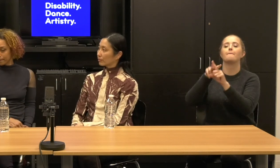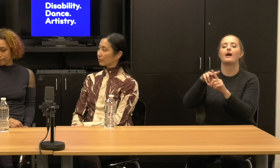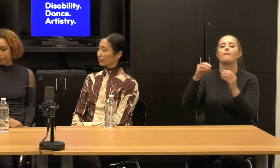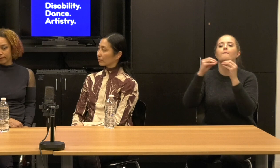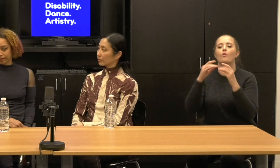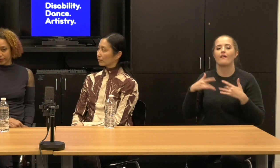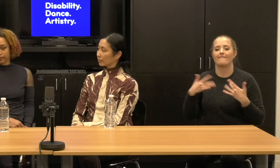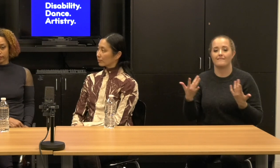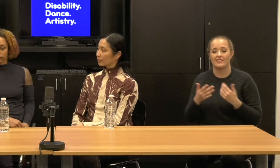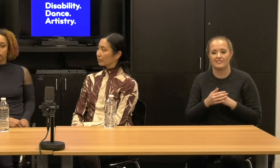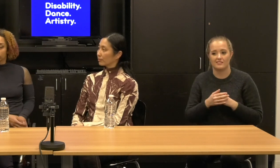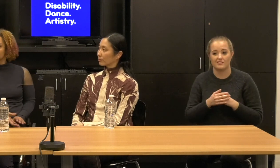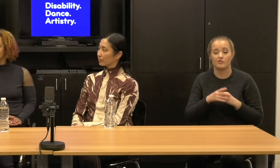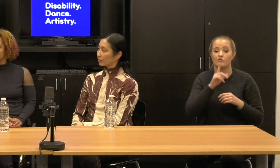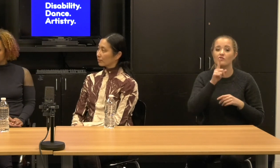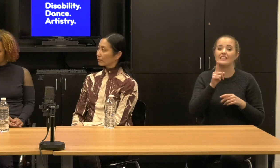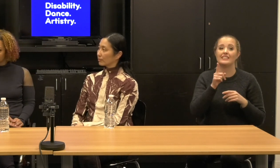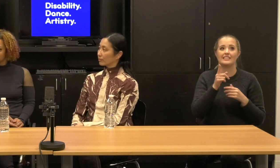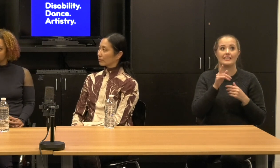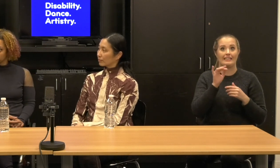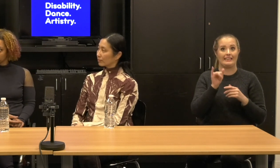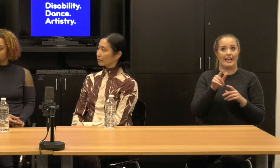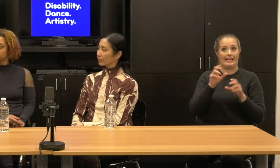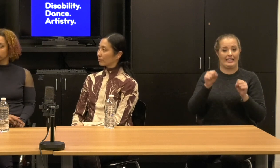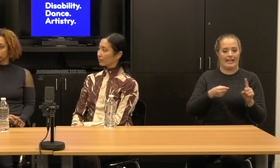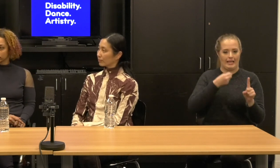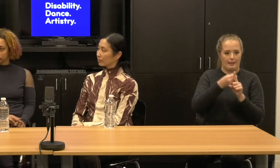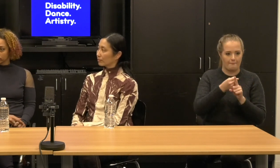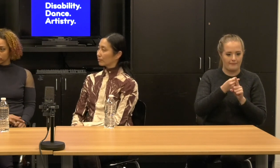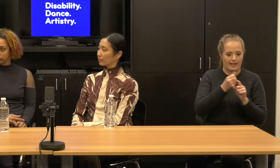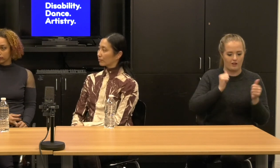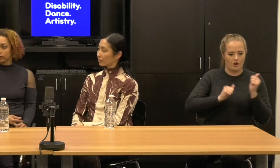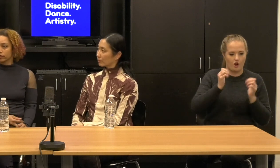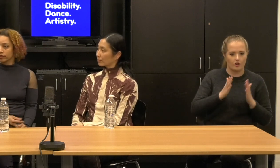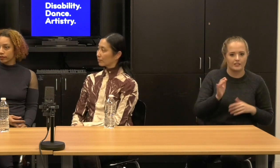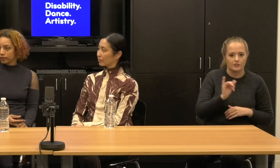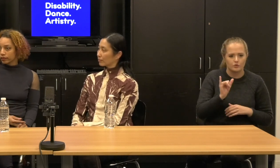might do with it. Right. And how you actually work it into some pieces.